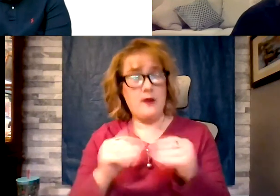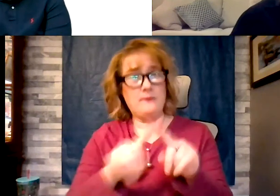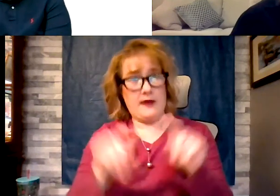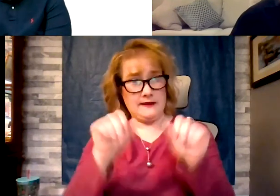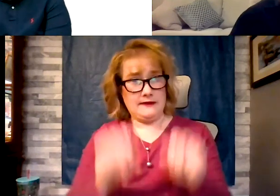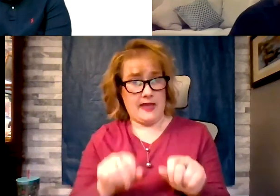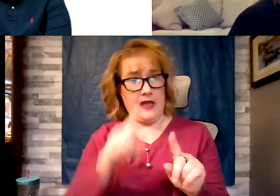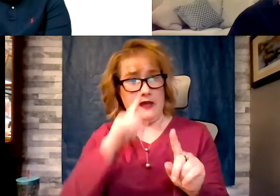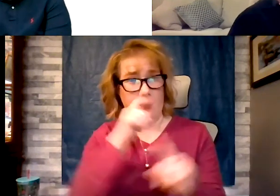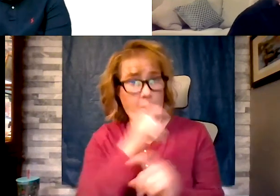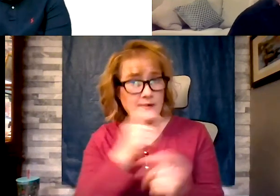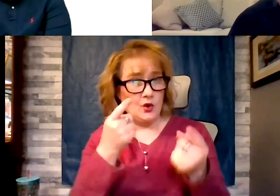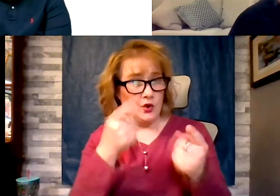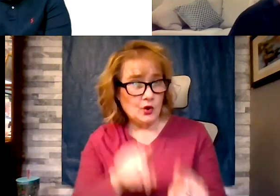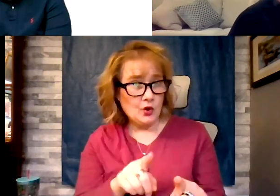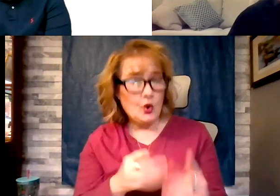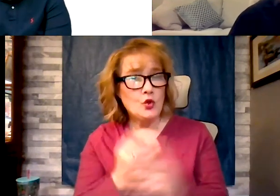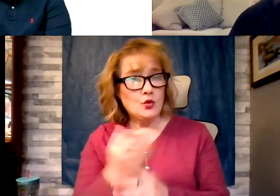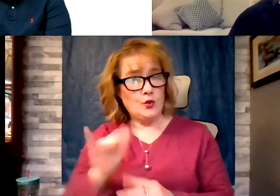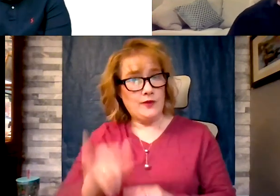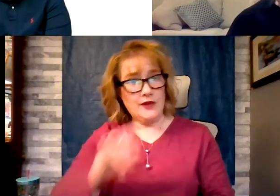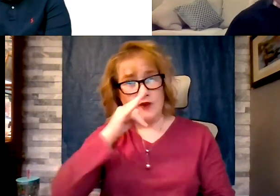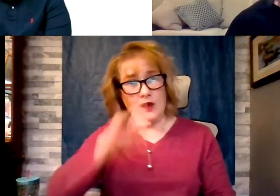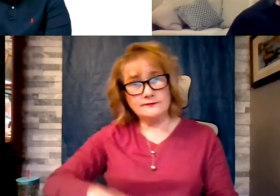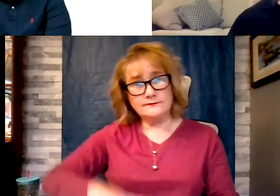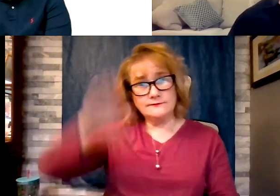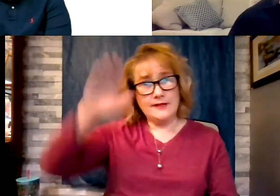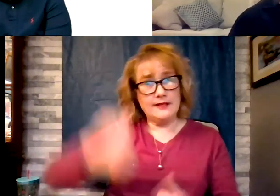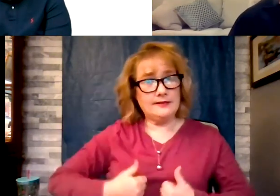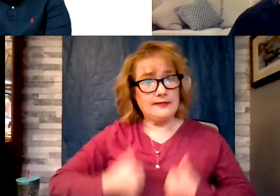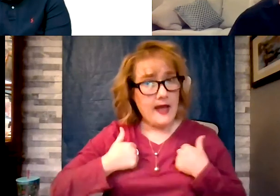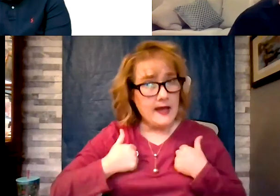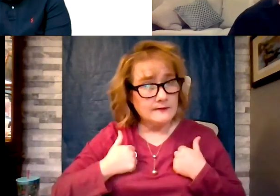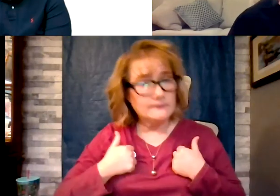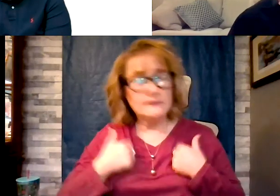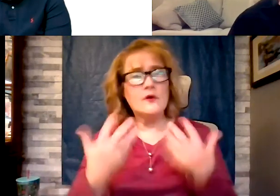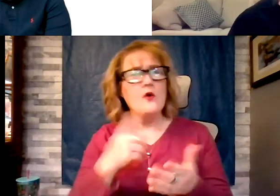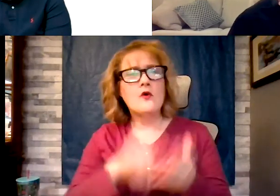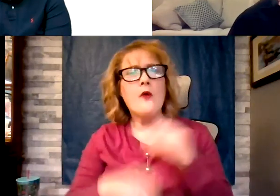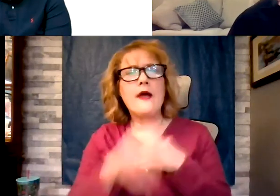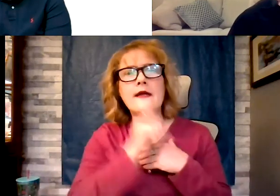his life? Her other question what age should you have your children tested for